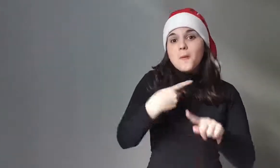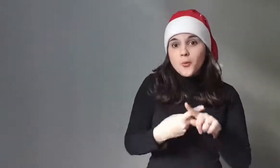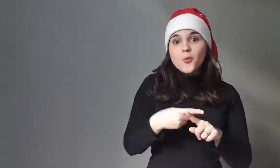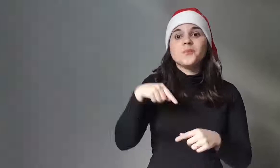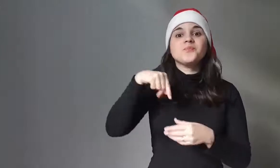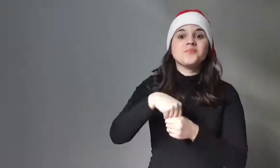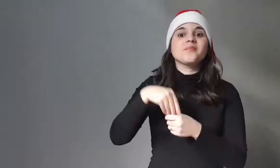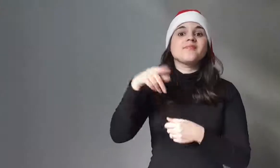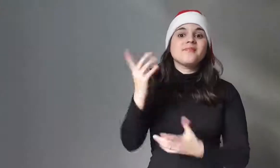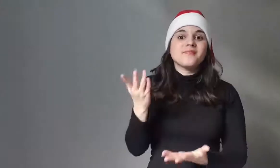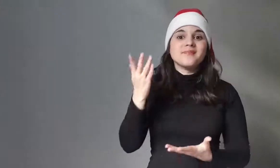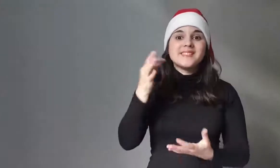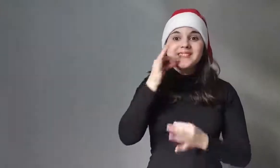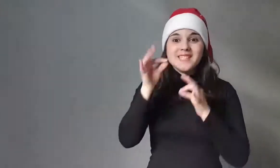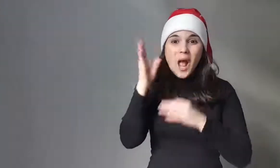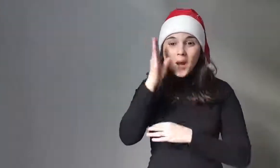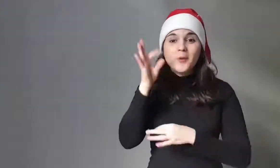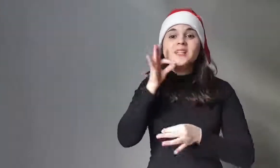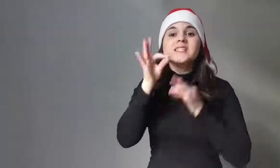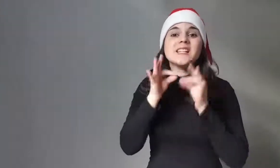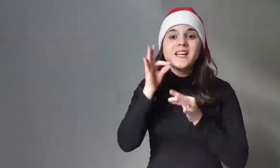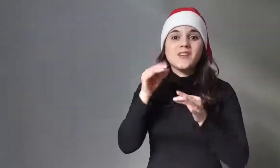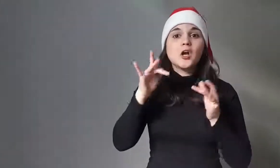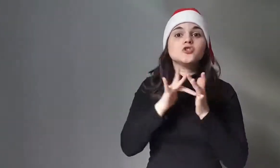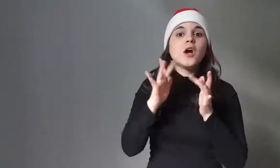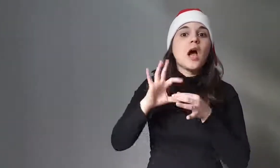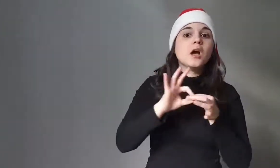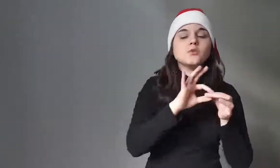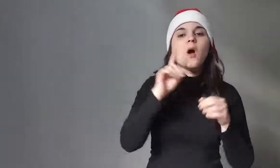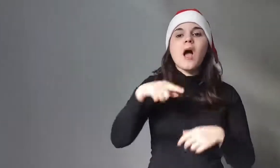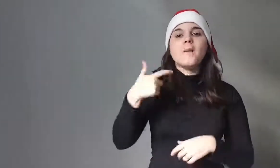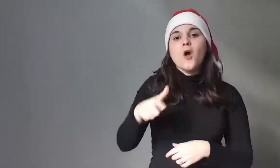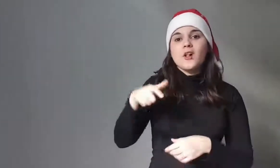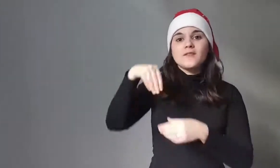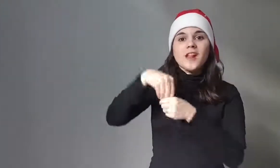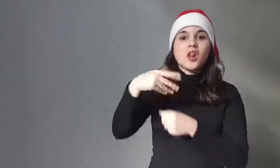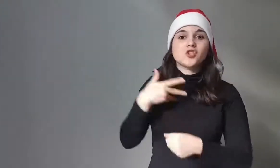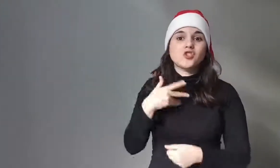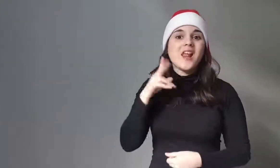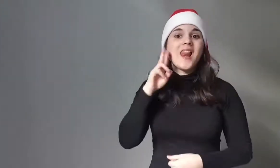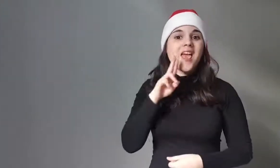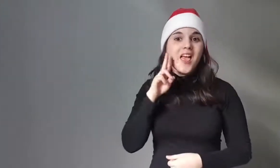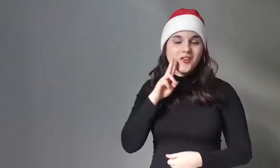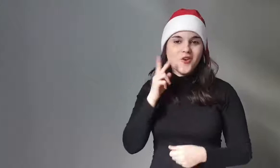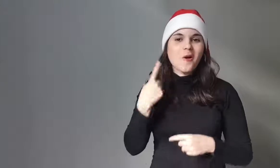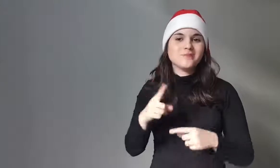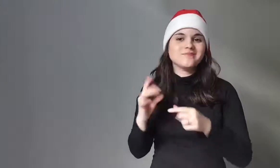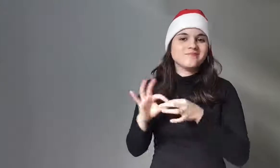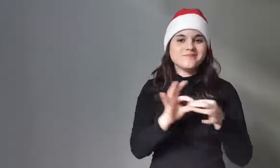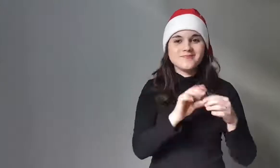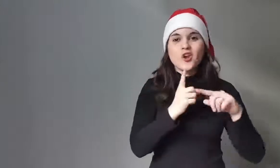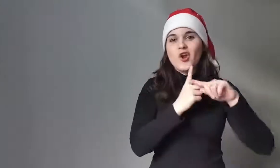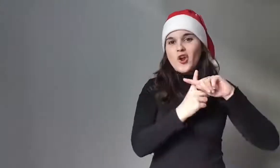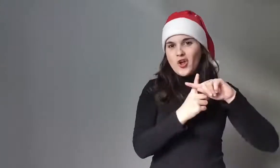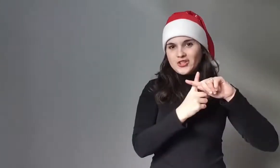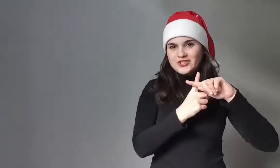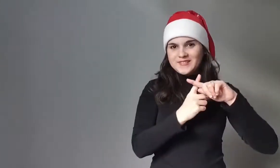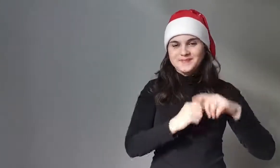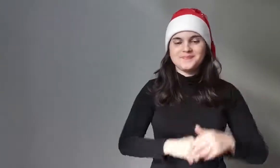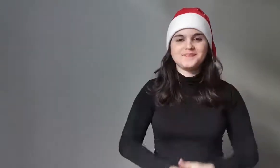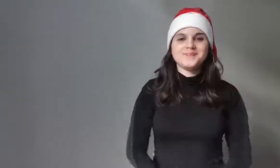The tree was also associated with Jesus for the wood of which the Cross was made.